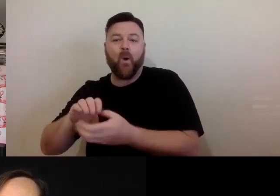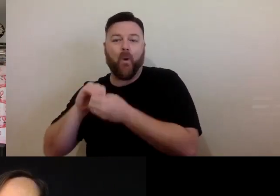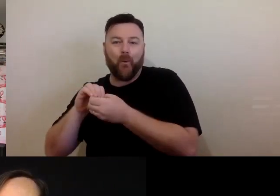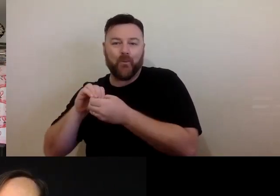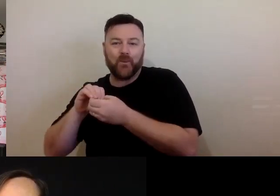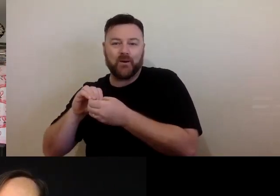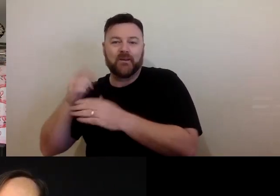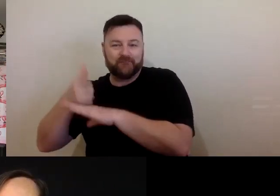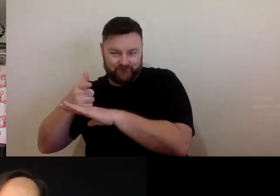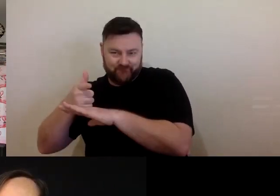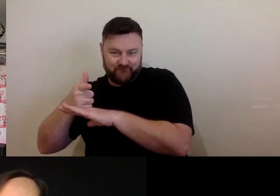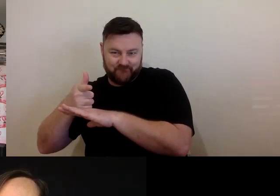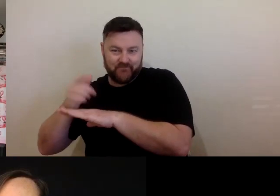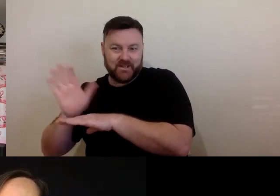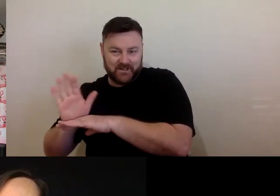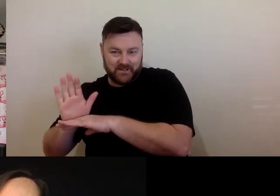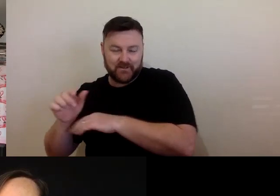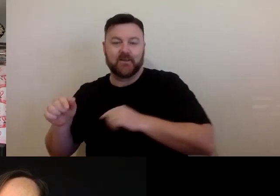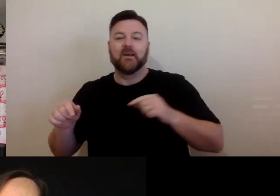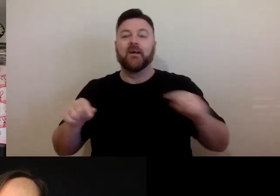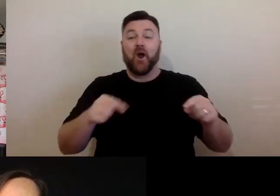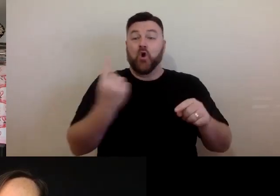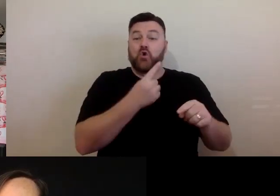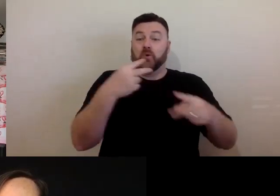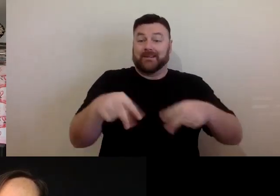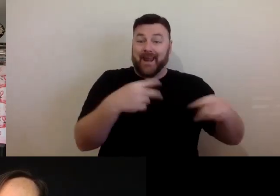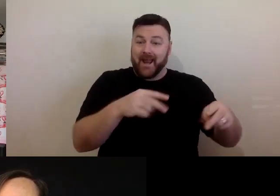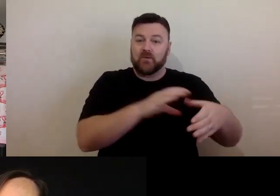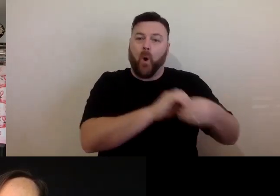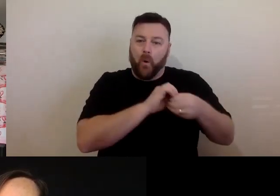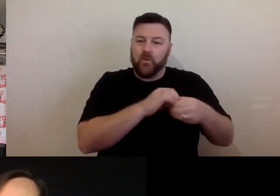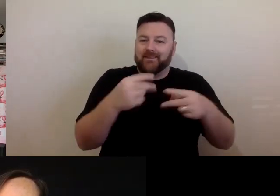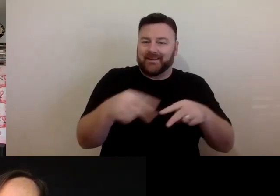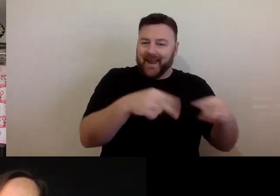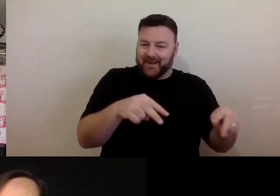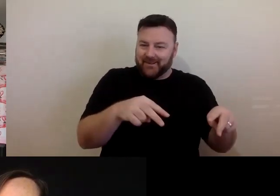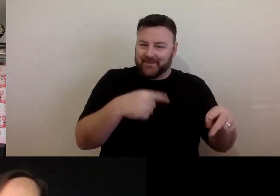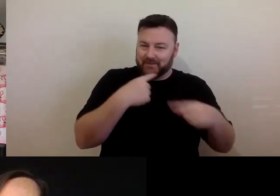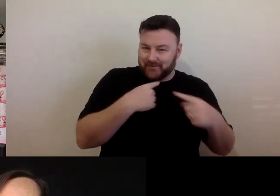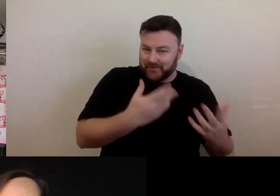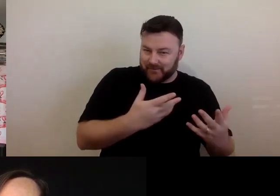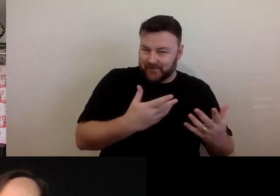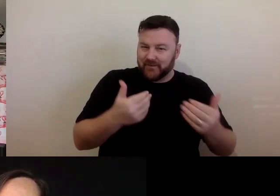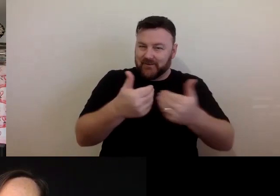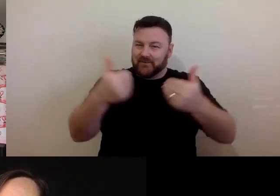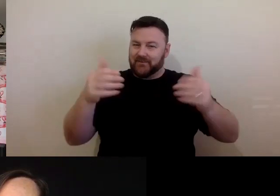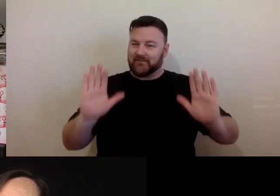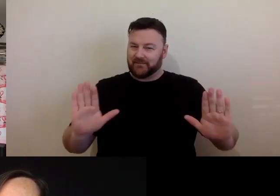owns the film of that performance. That is important, because depending